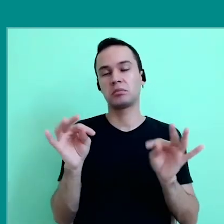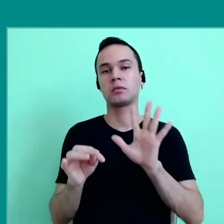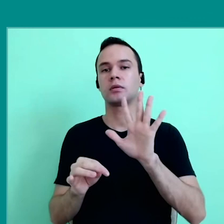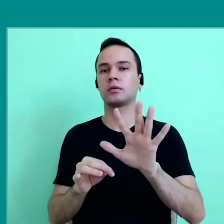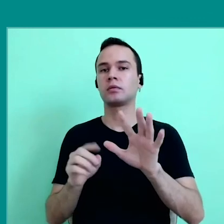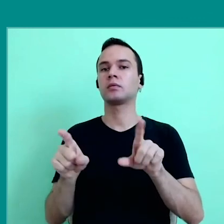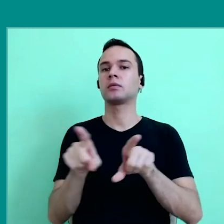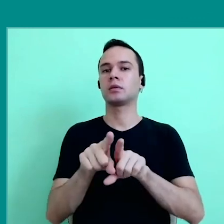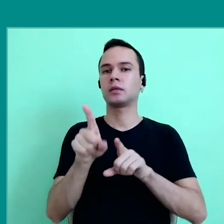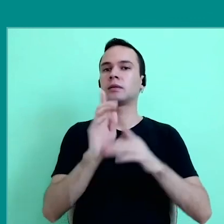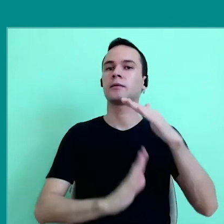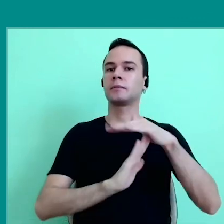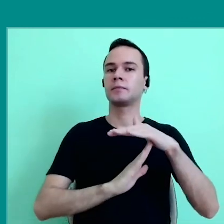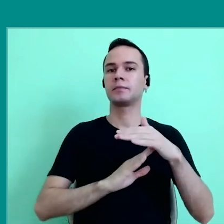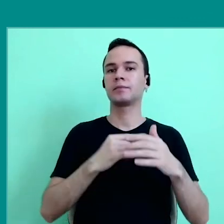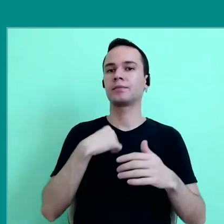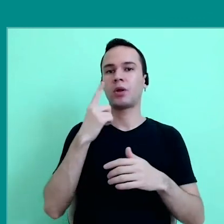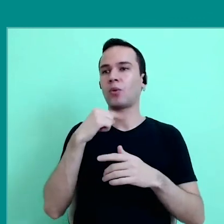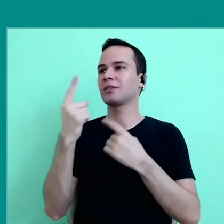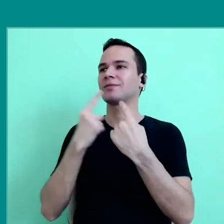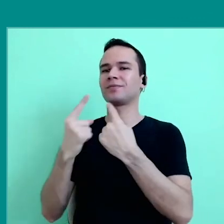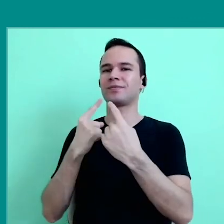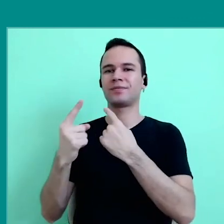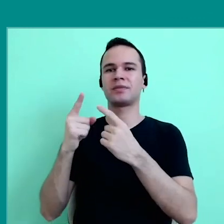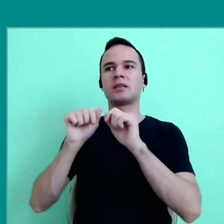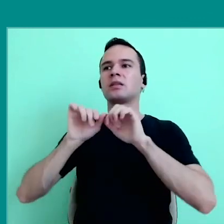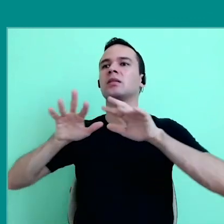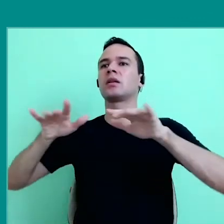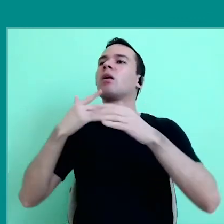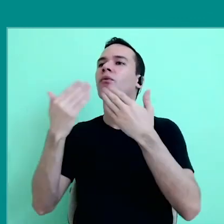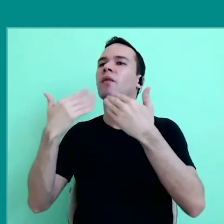but it also has many limits, we can't build one sustained collective conversation,